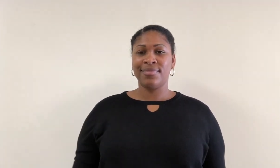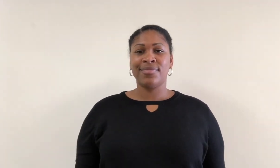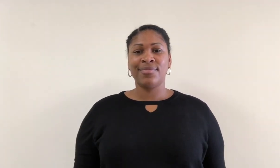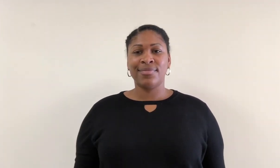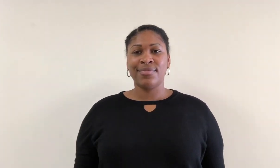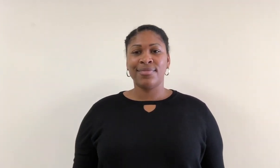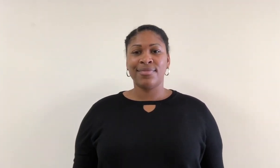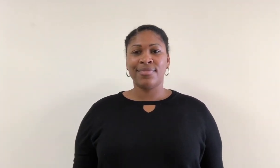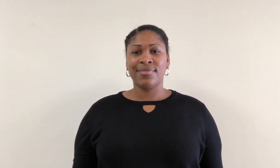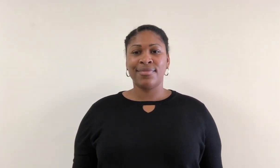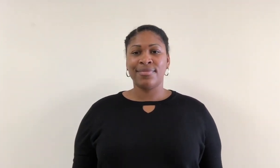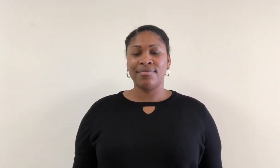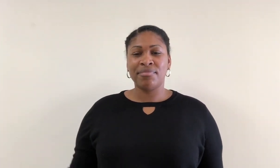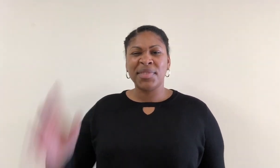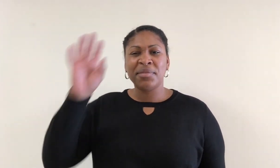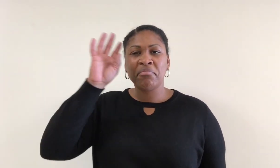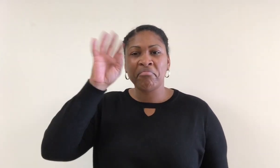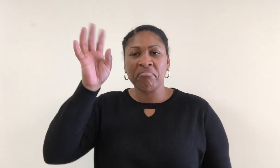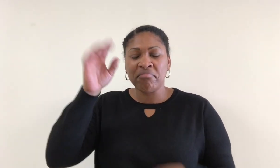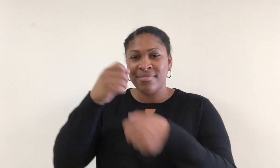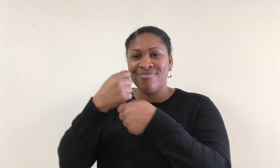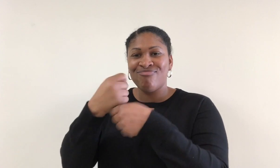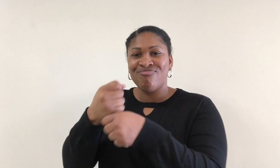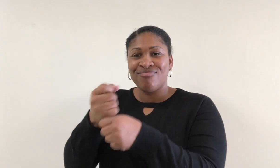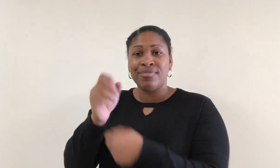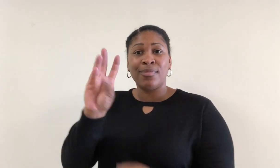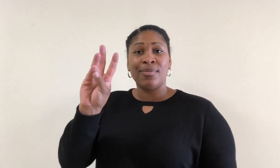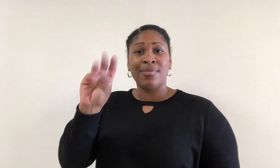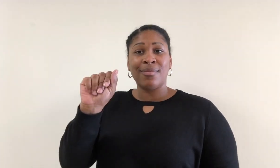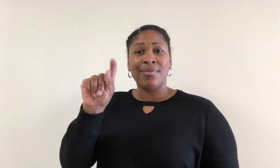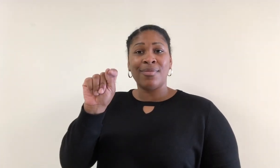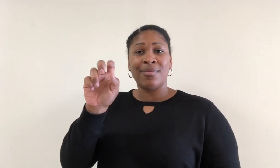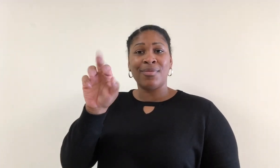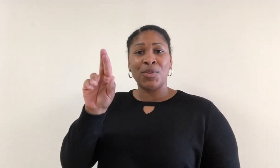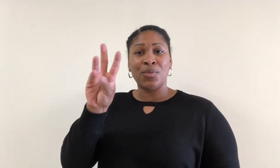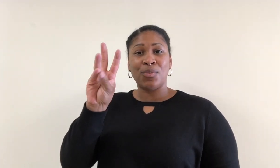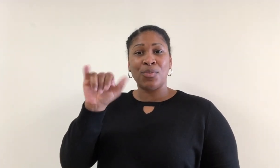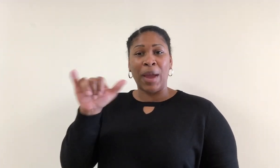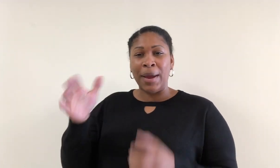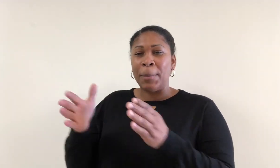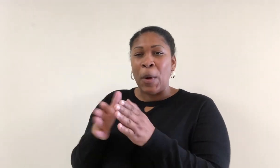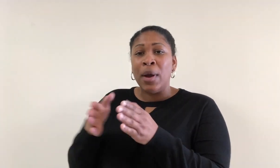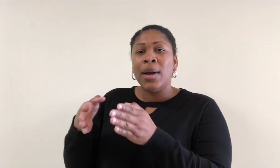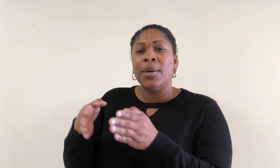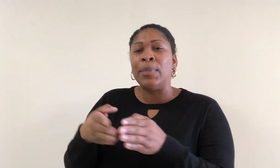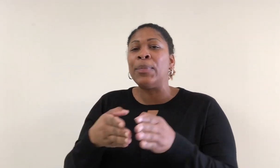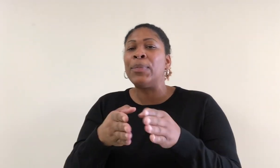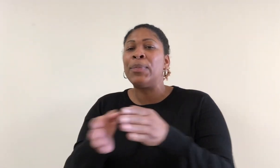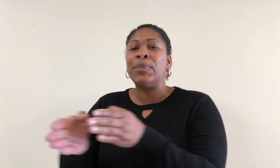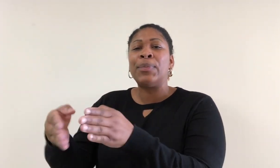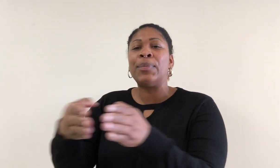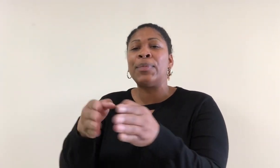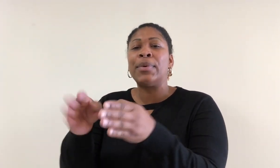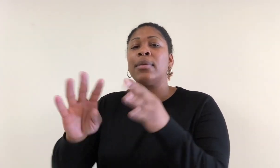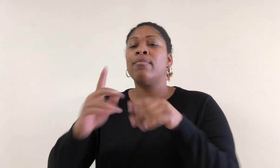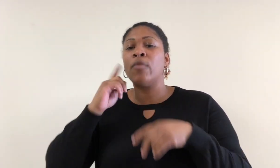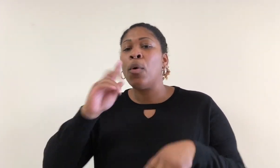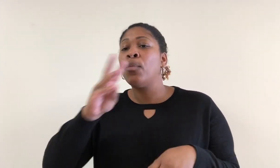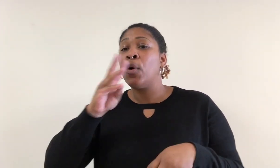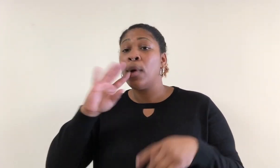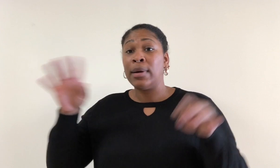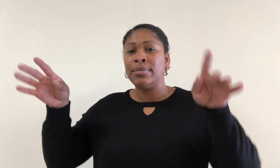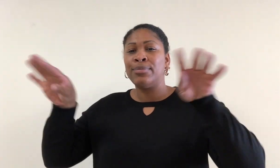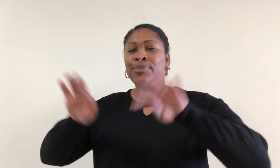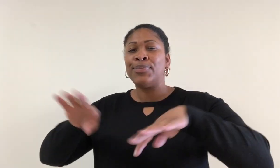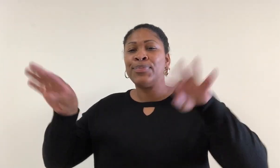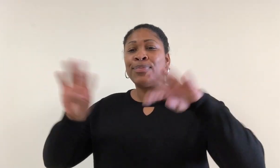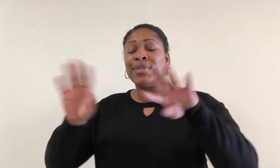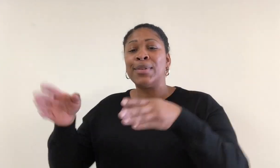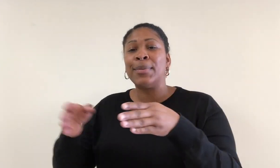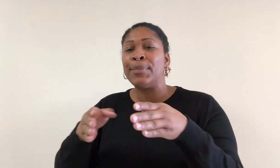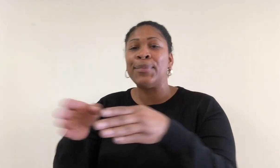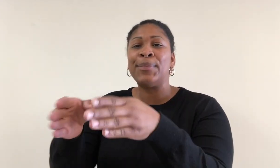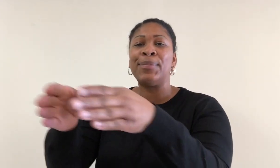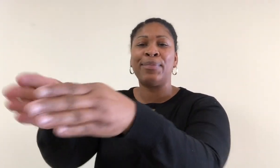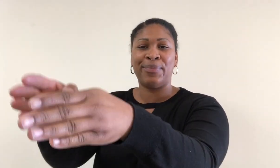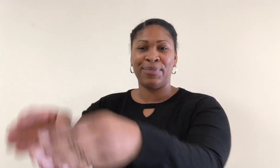An artificial waterway designed for navigation or for draining or irrigating land.